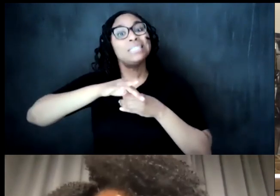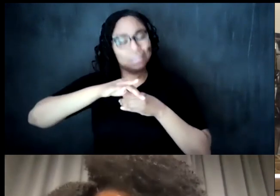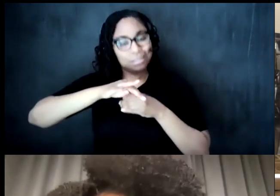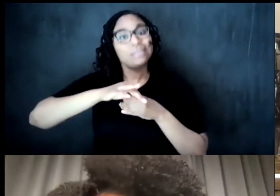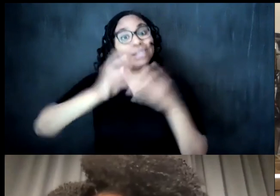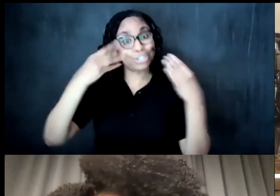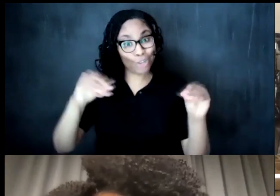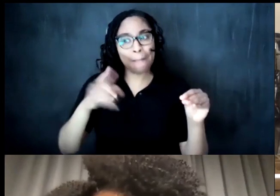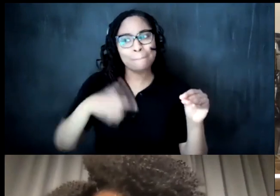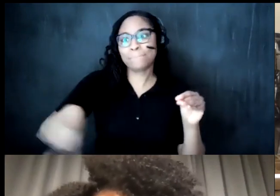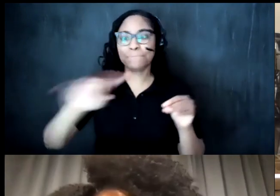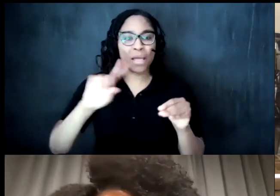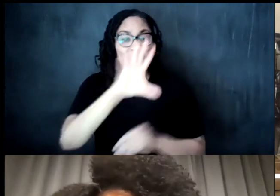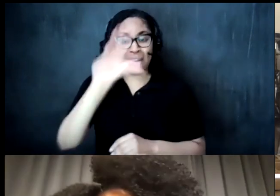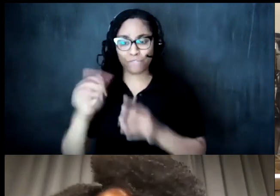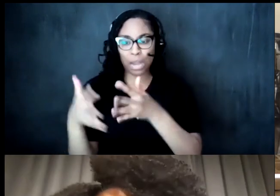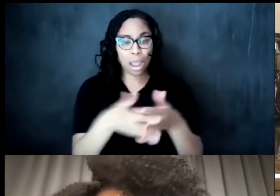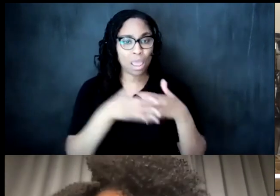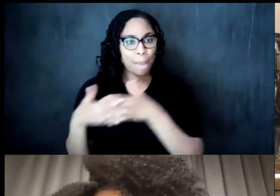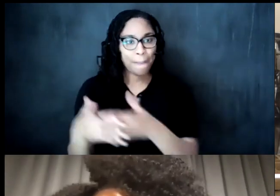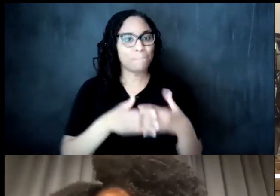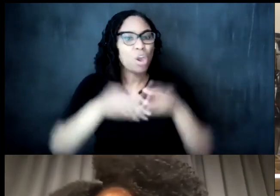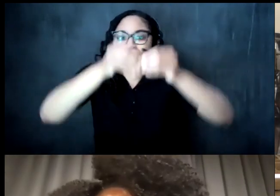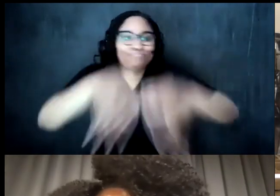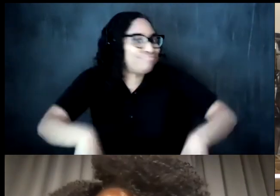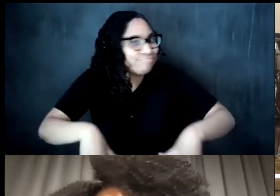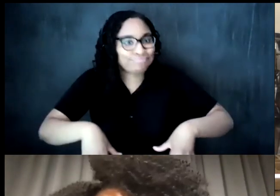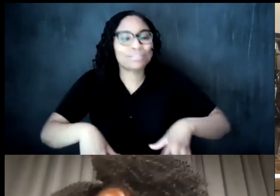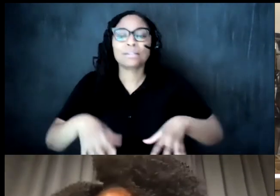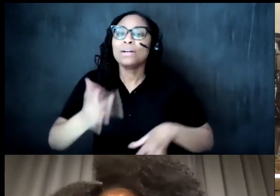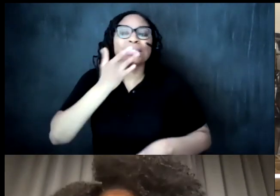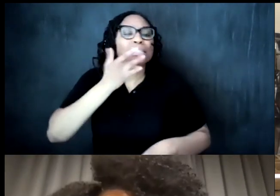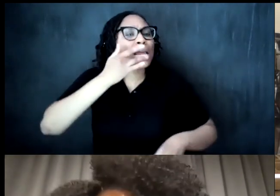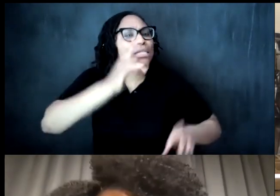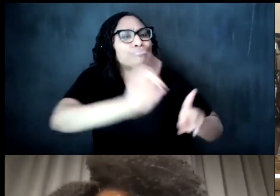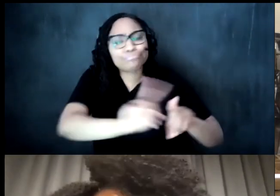african-american history and tasted several teas we were able to purchase some beautiful tea where